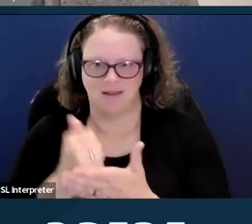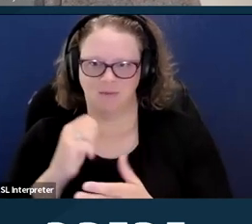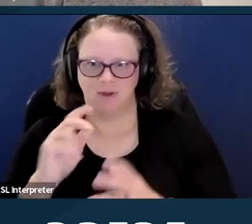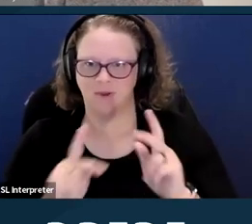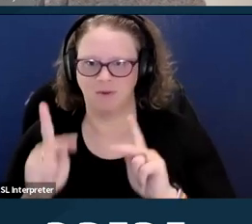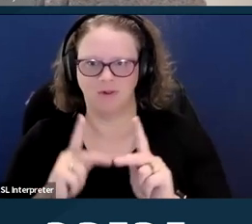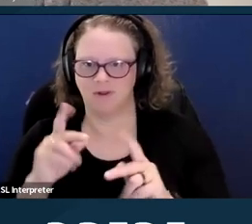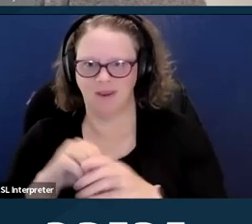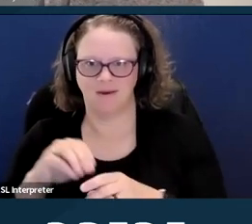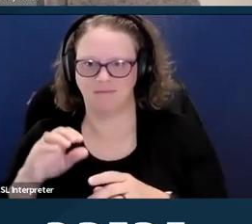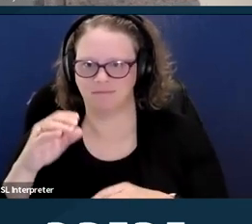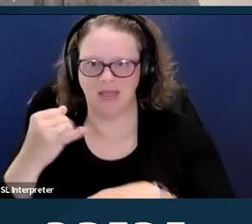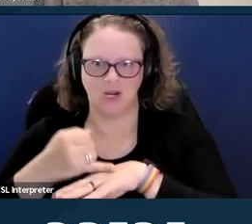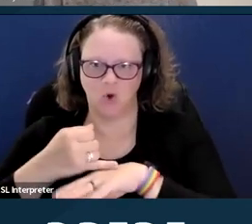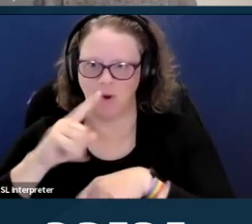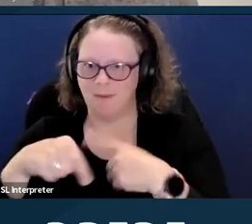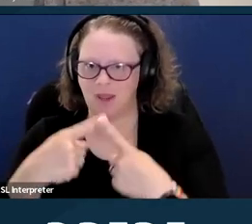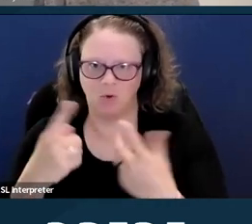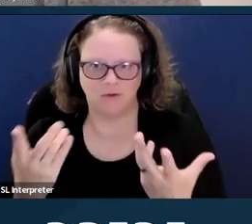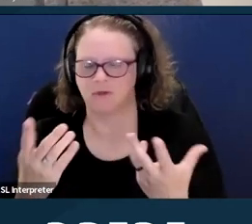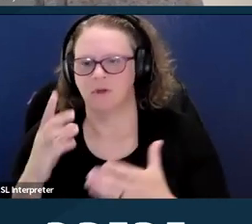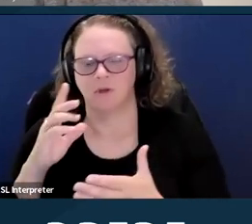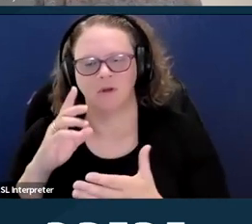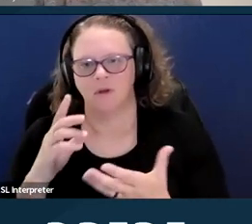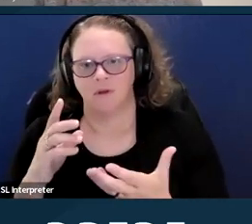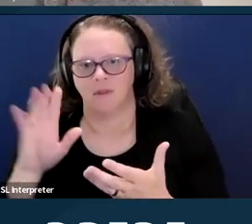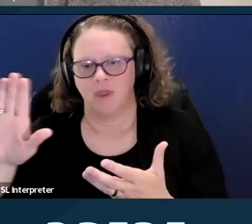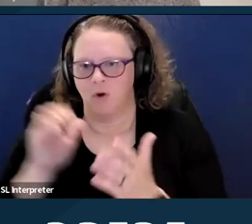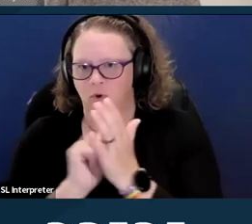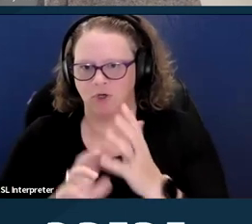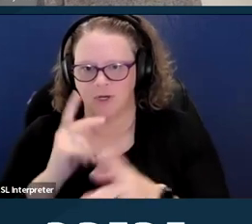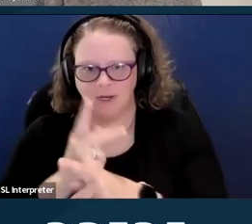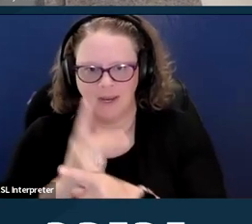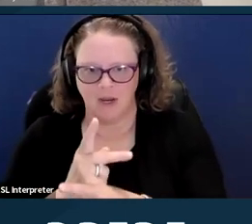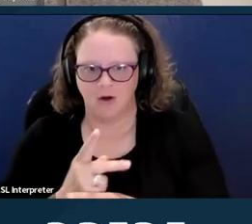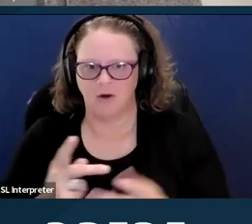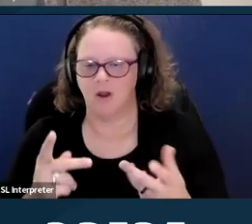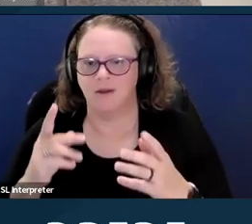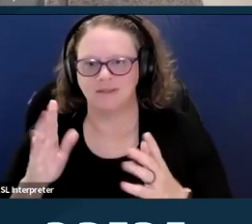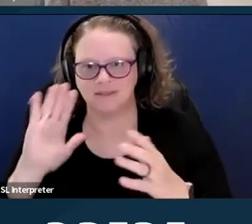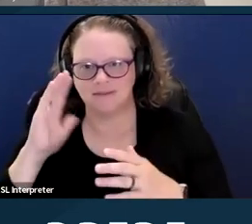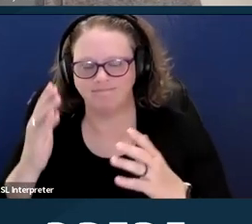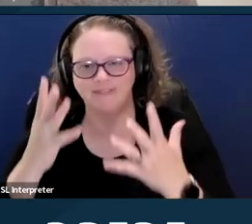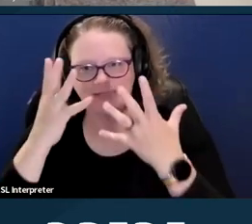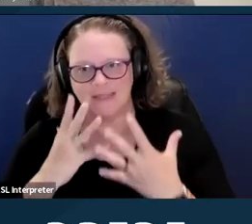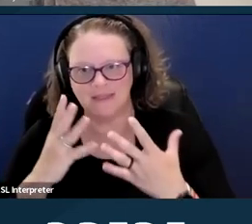as their doctors are kept in the dark about what law, what the law requires. The court had a chance to bring clarity